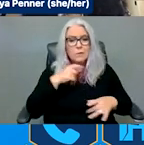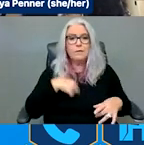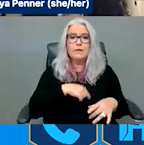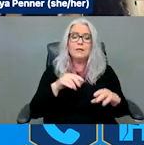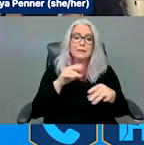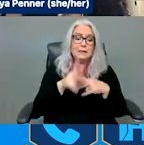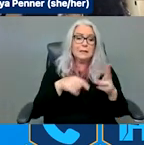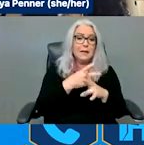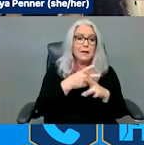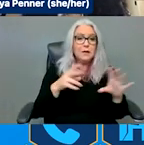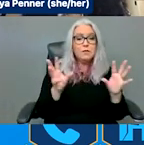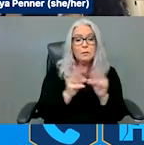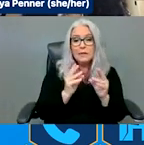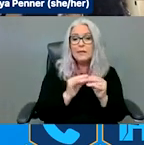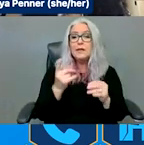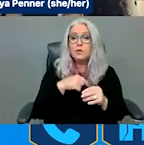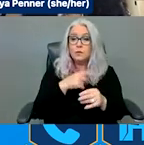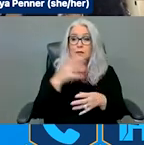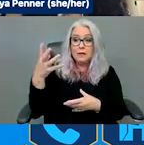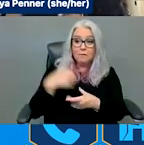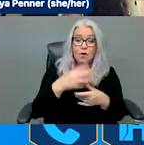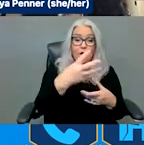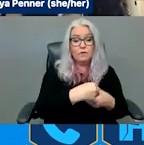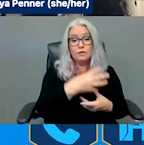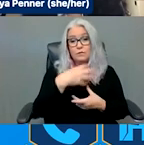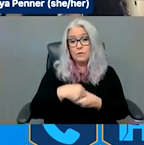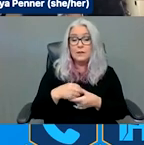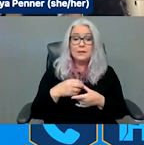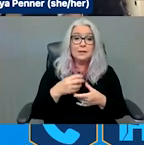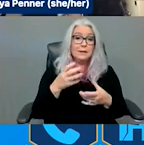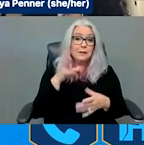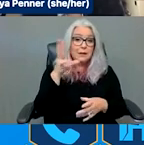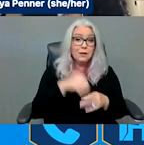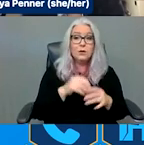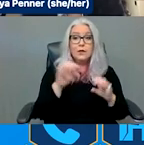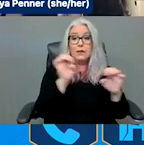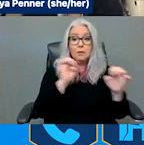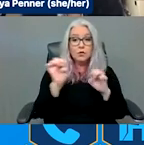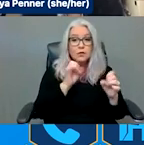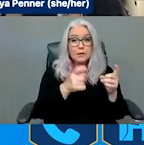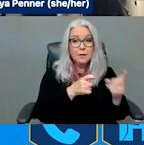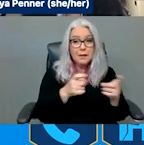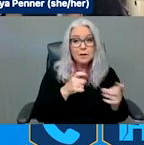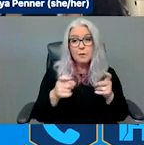involved, including emergency management, public health officials, first responders,